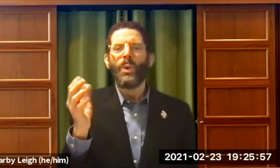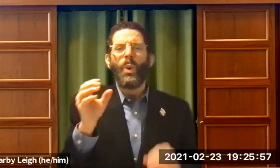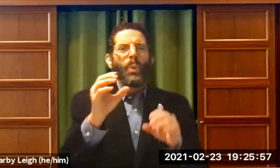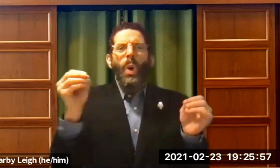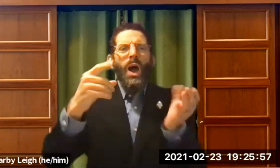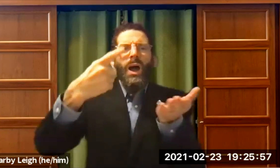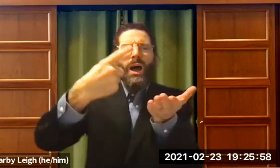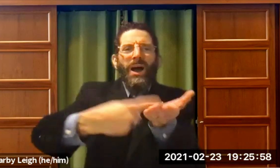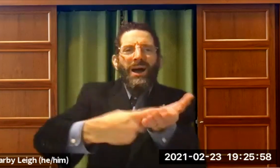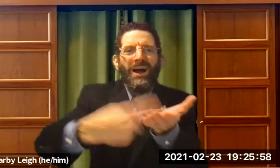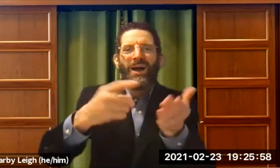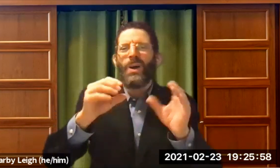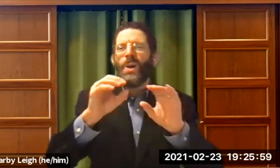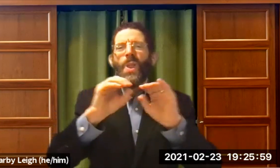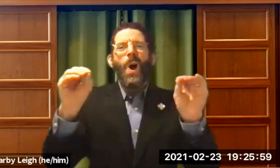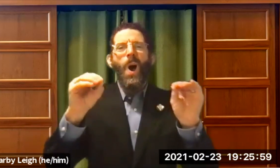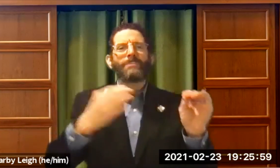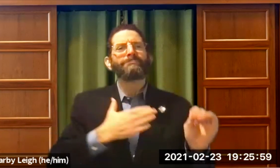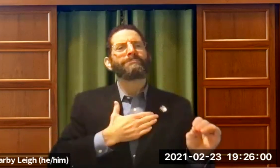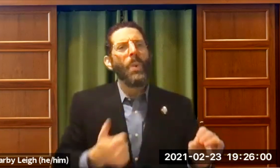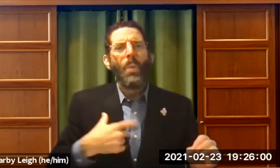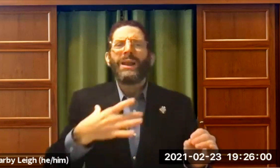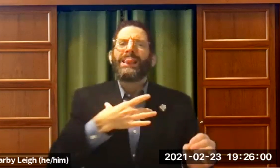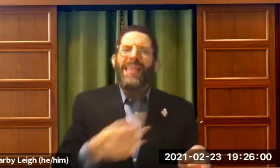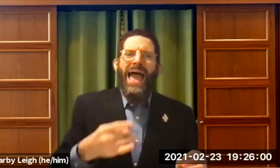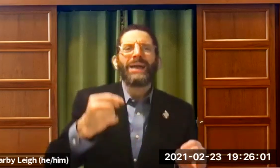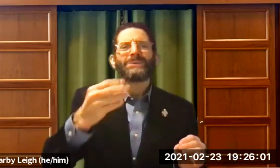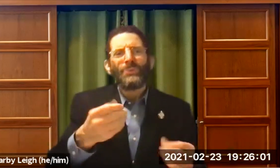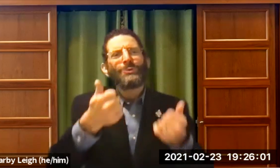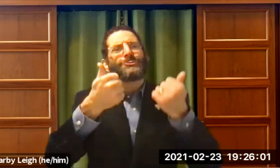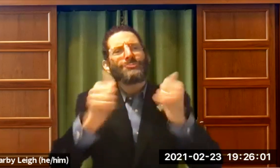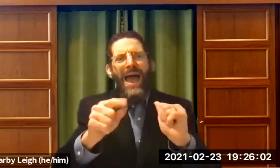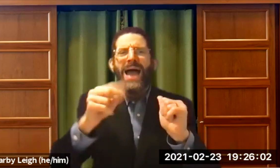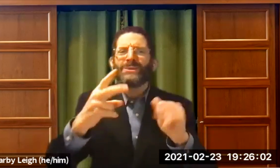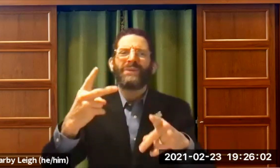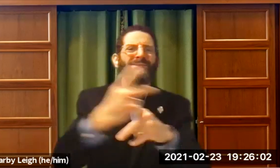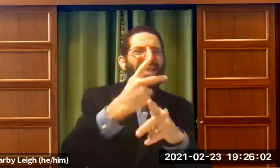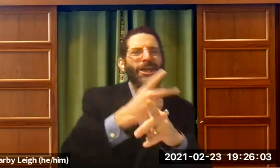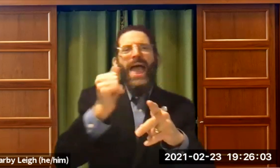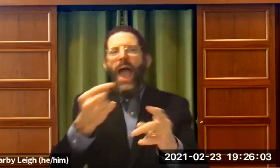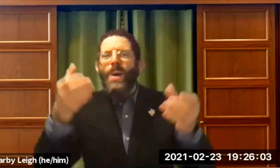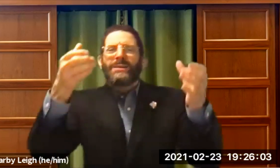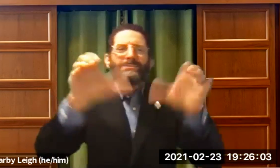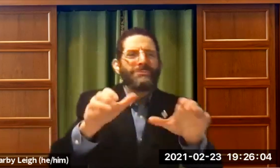What? Where was the discussion? There was no willingness to try to figure